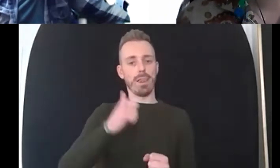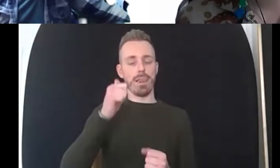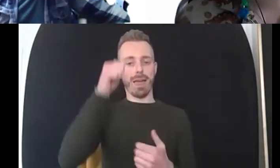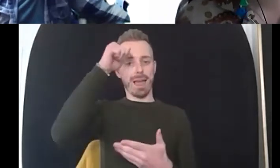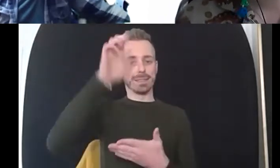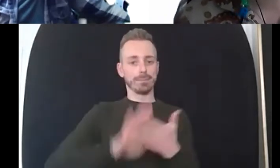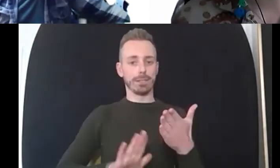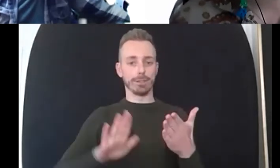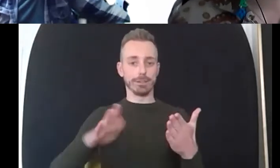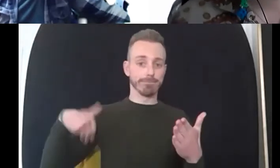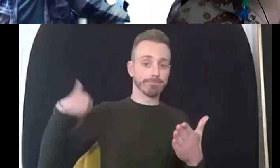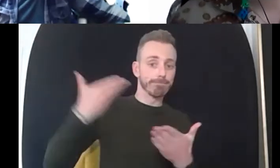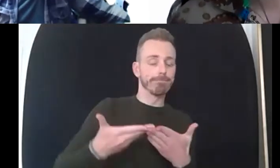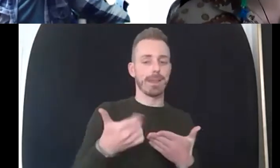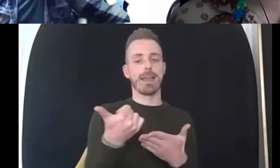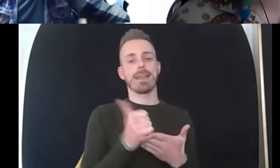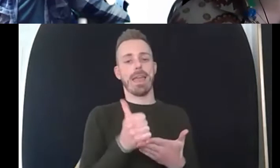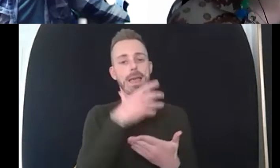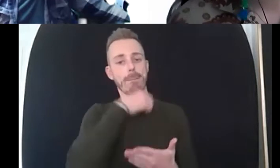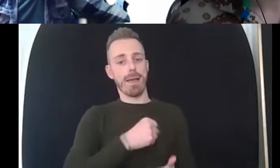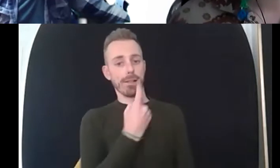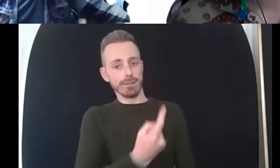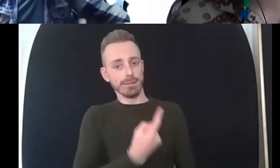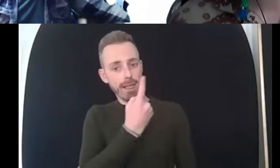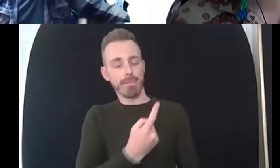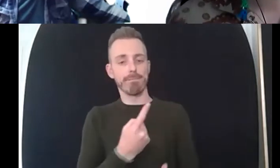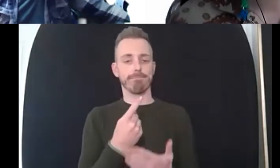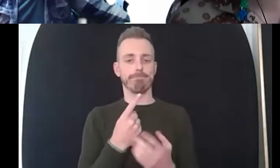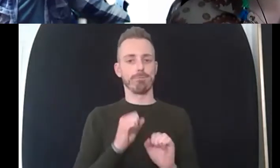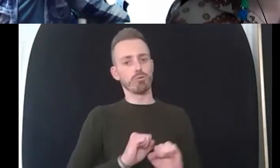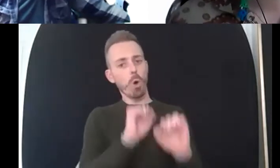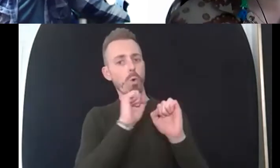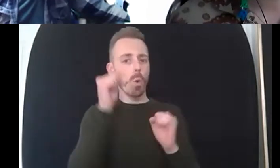anecdotal or experiences in relation to mental health and a journey that you've been on there